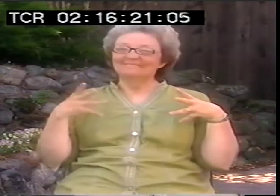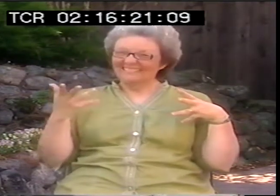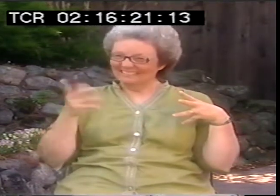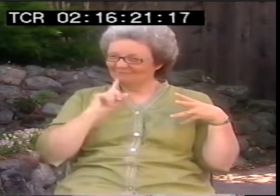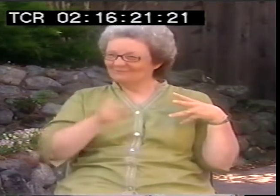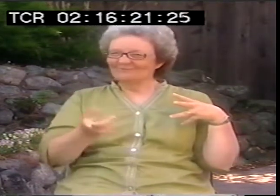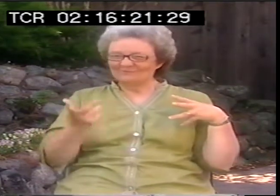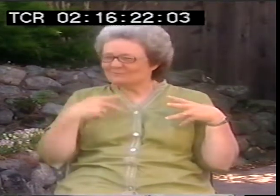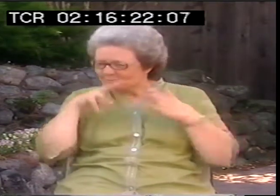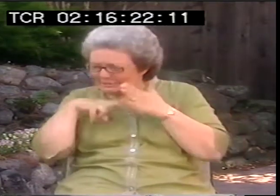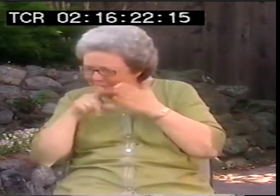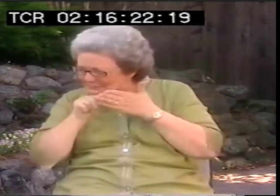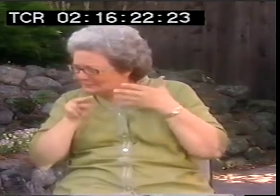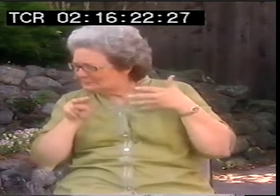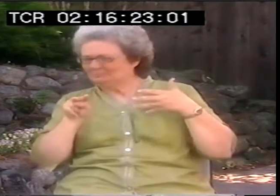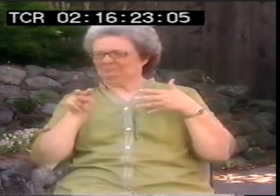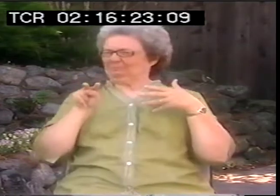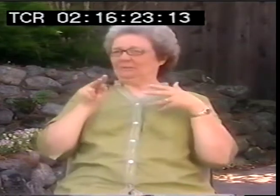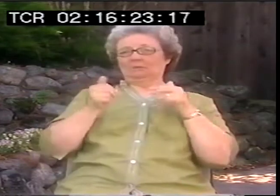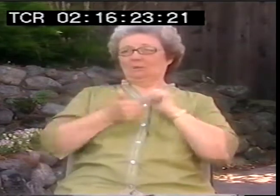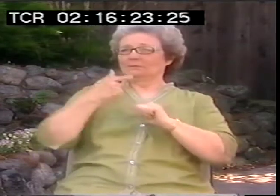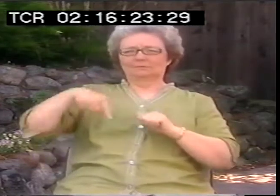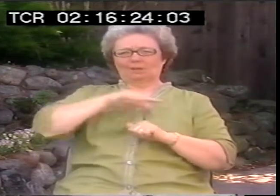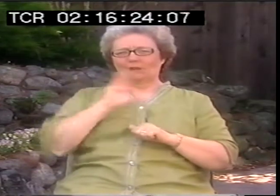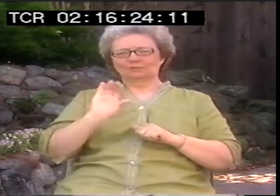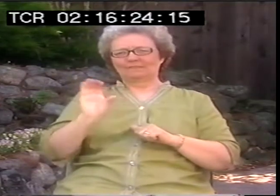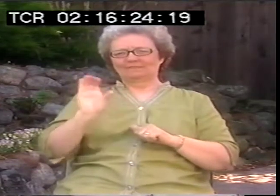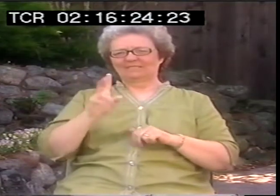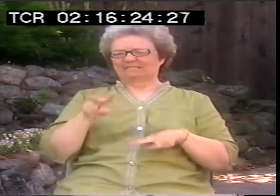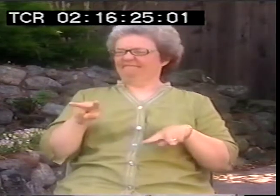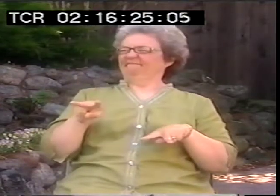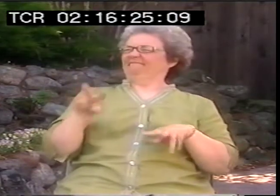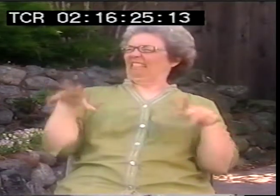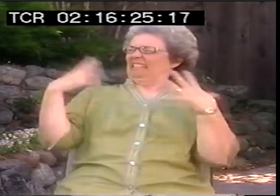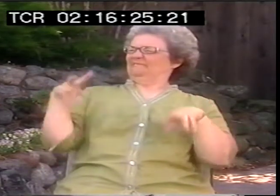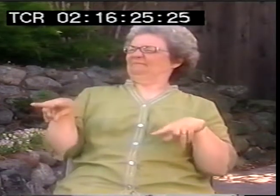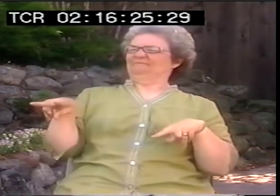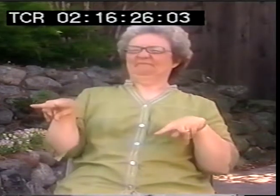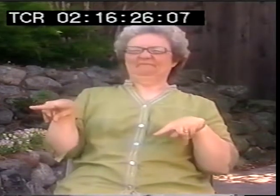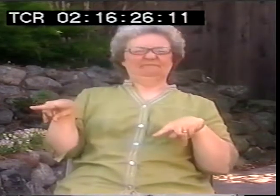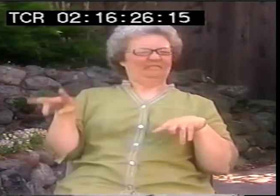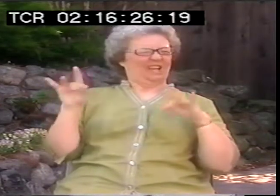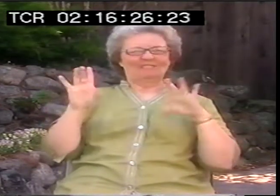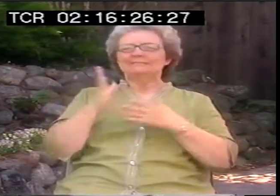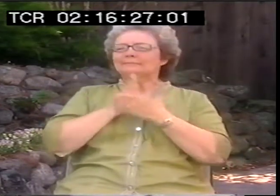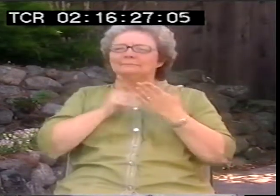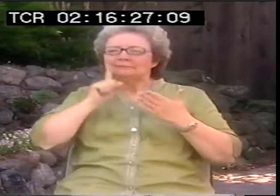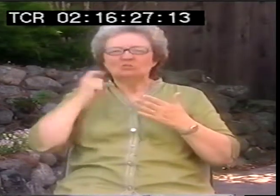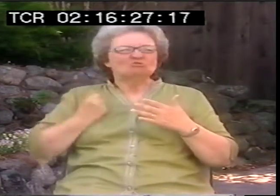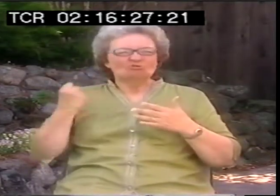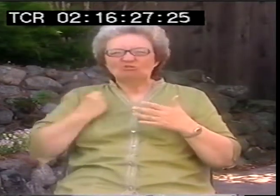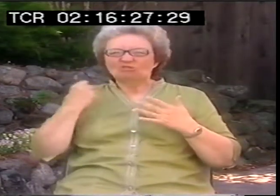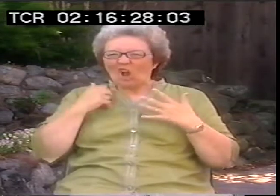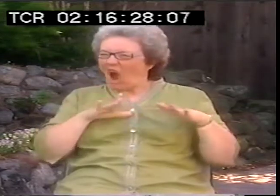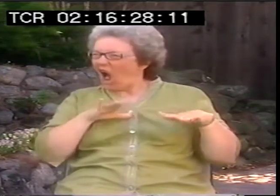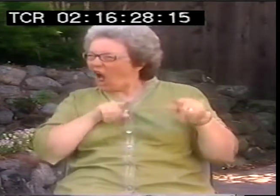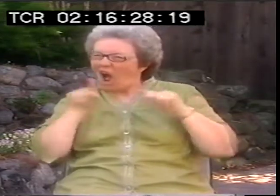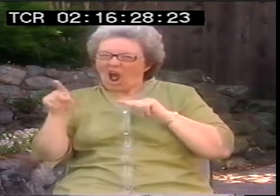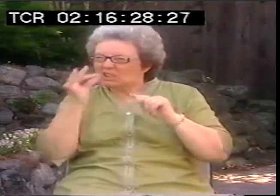Even though we saw it, we didn't really read the newspaper and understand what was going on. I didn't know what it was all about. Some of the deaf kids who were like tougher,